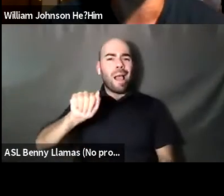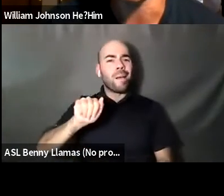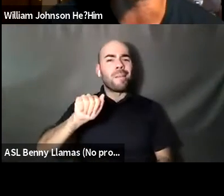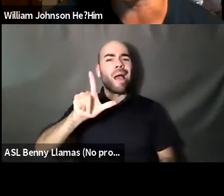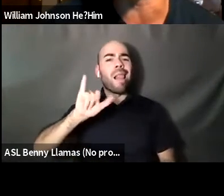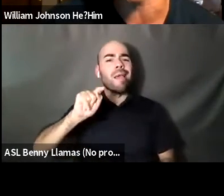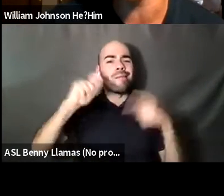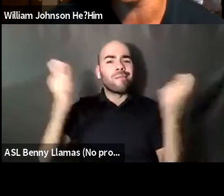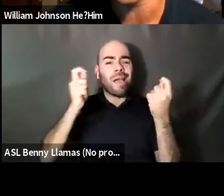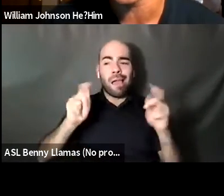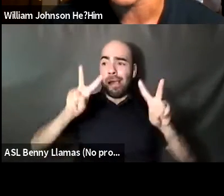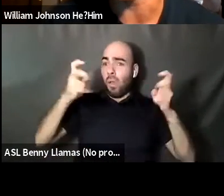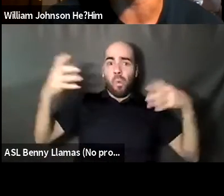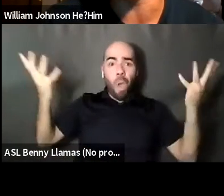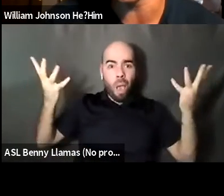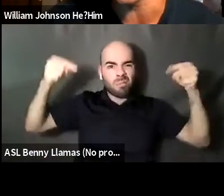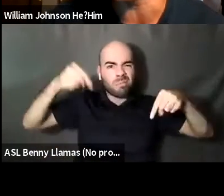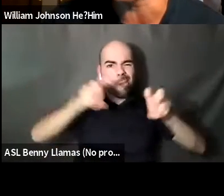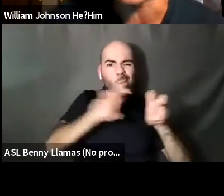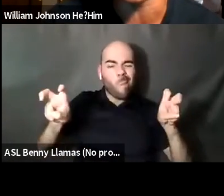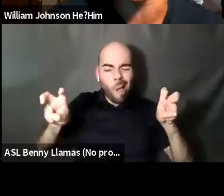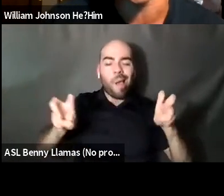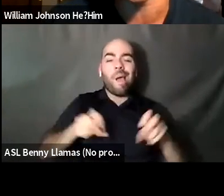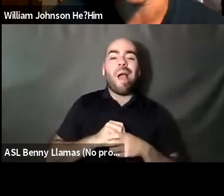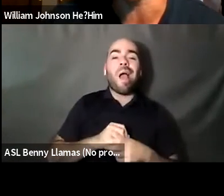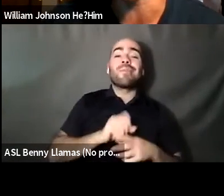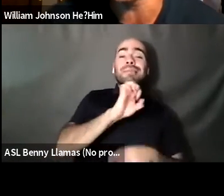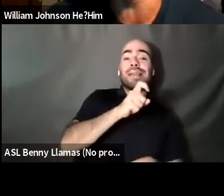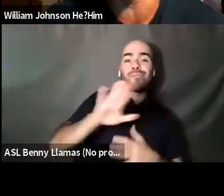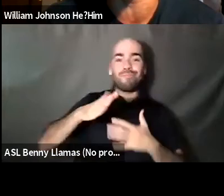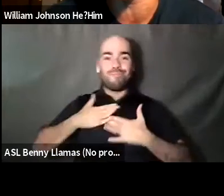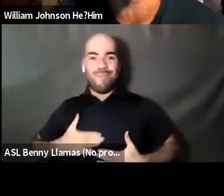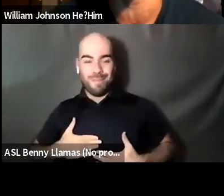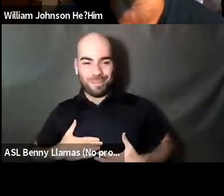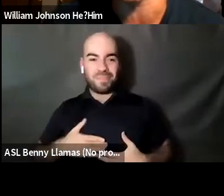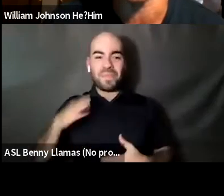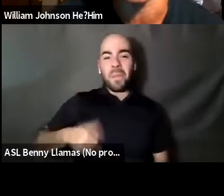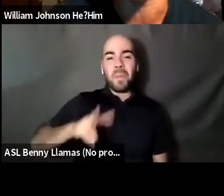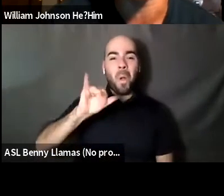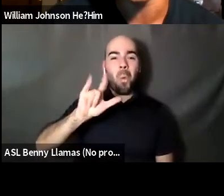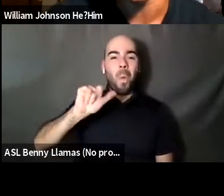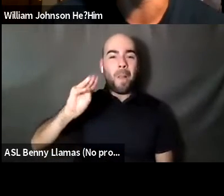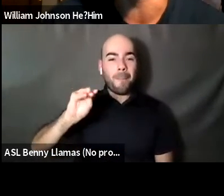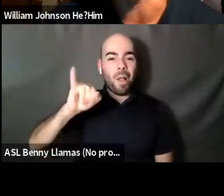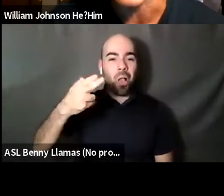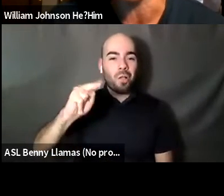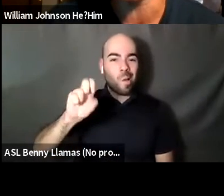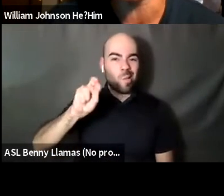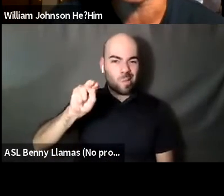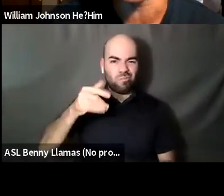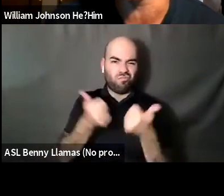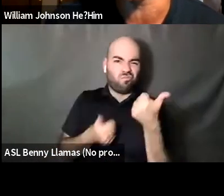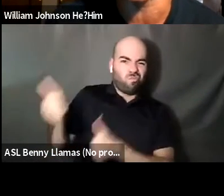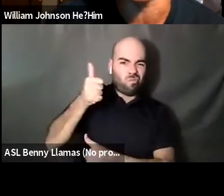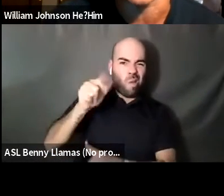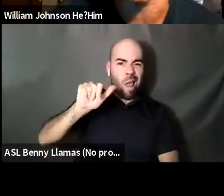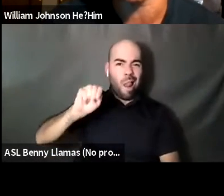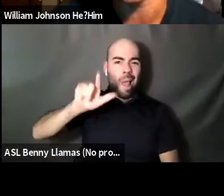William Johnson He?Him: My name is William Johnson. I'm the deputy director of lambda literary and I'm thrilled to be your host for tonight's panel, which is the last event for this year's lit fest.